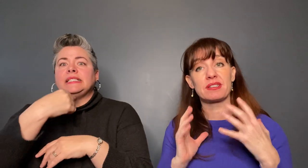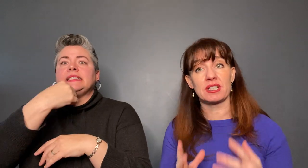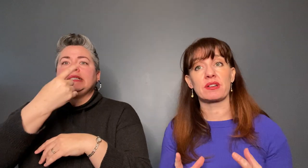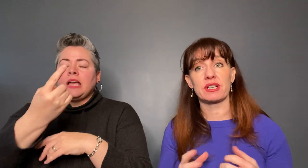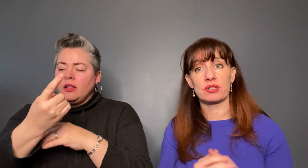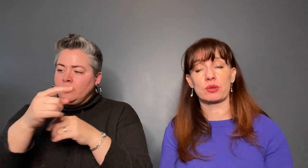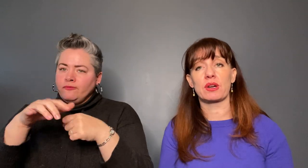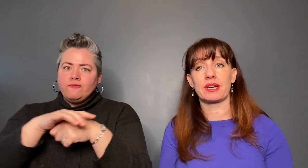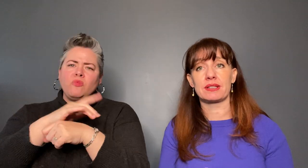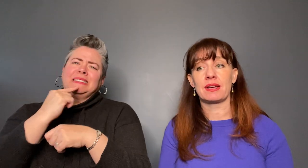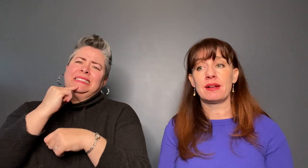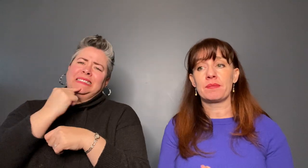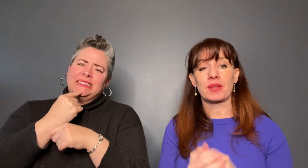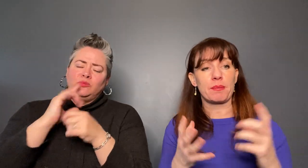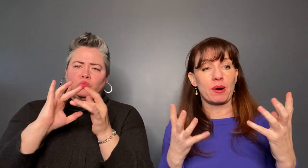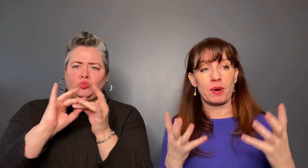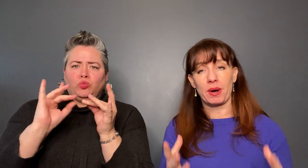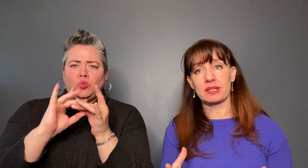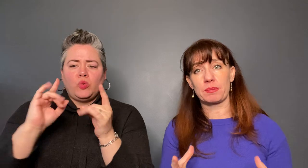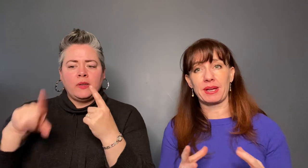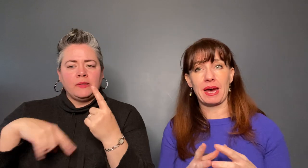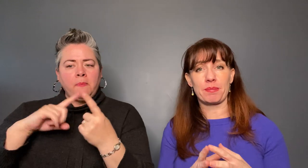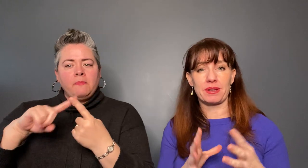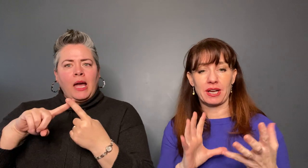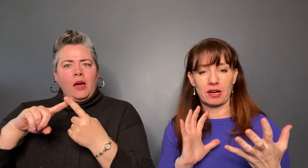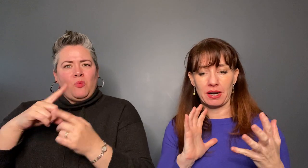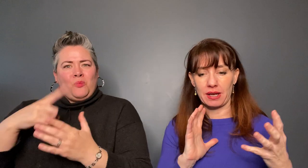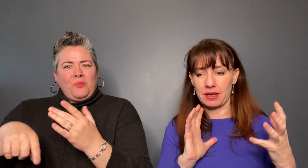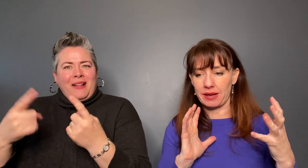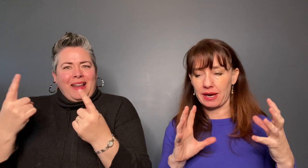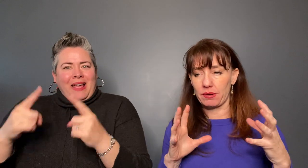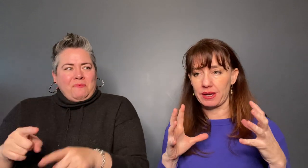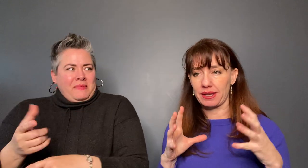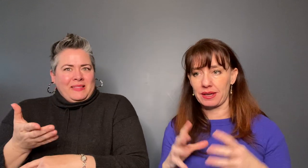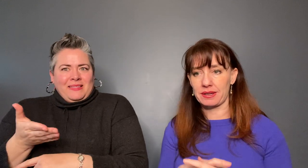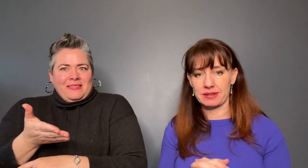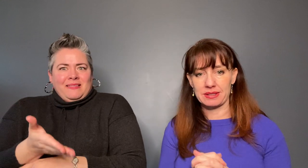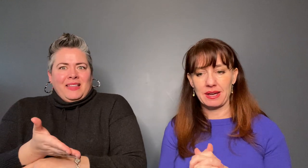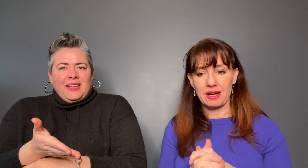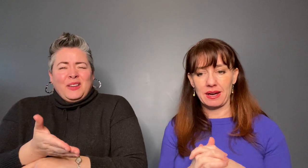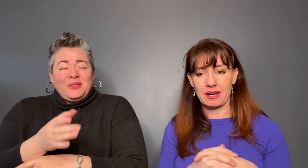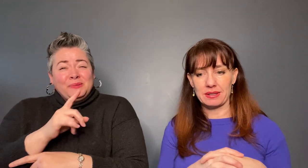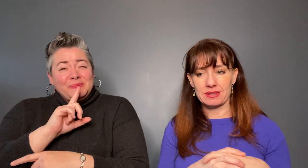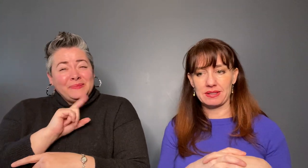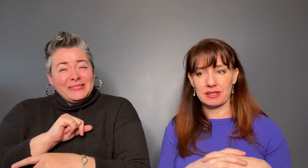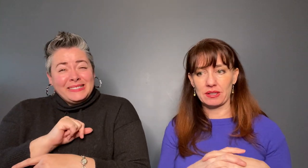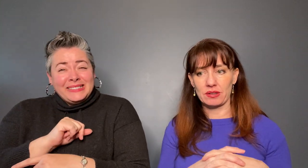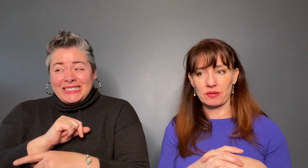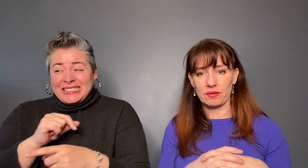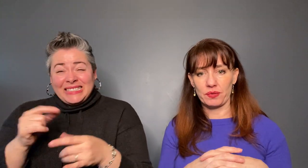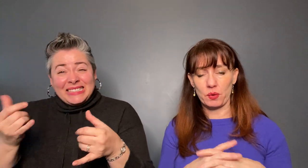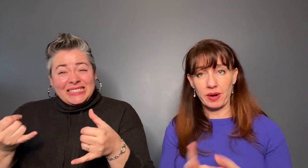serious stories about what possibly happened there and how it is still